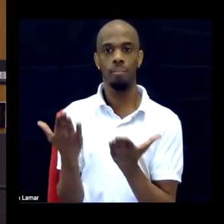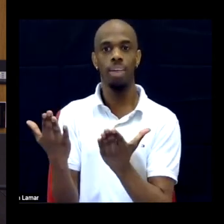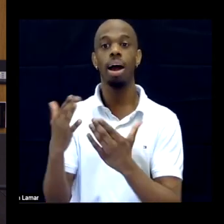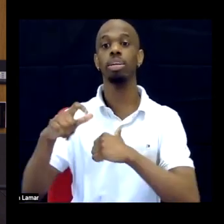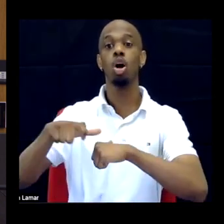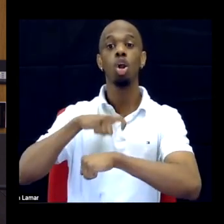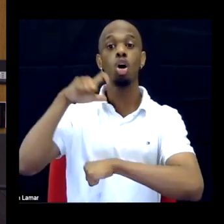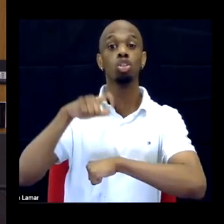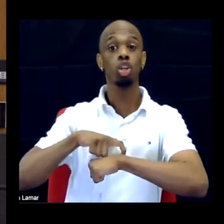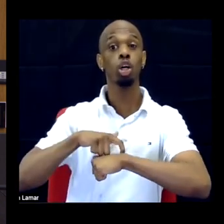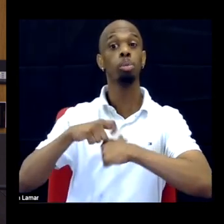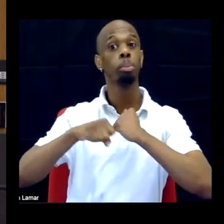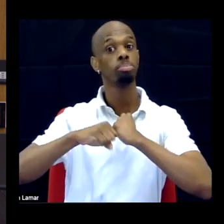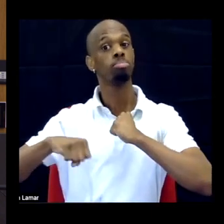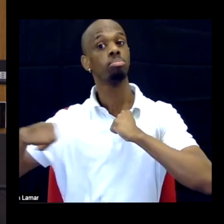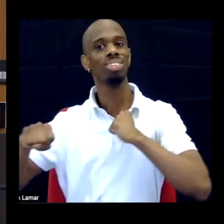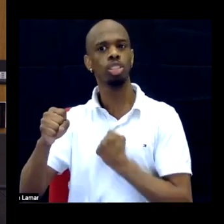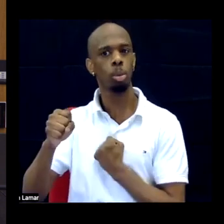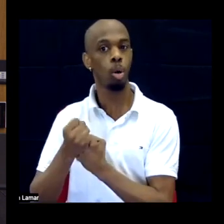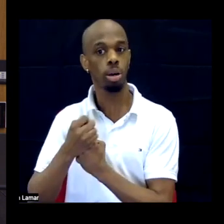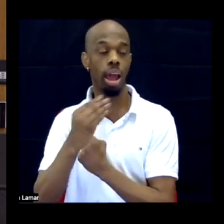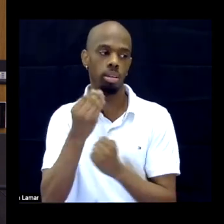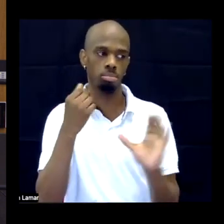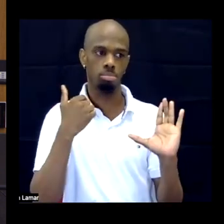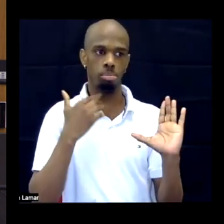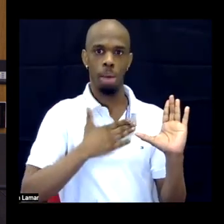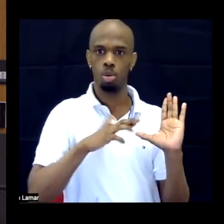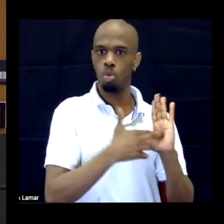Right, often, and you can correct me on this, because I'm not a lawyer, right, some of these